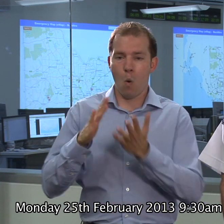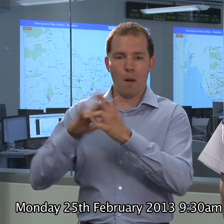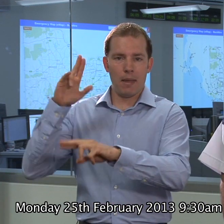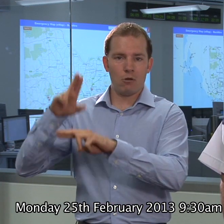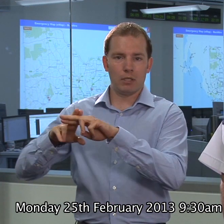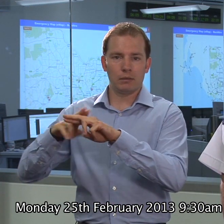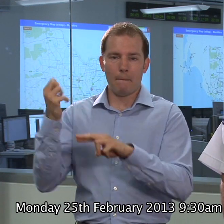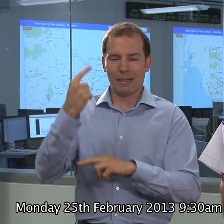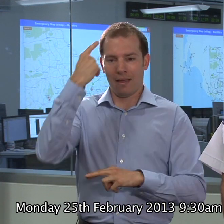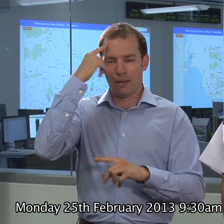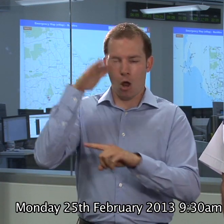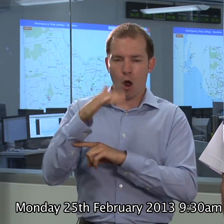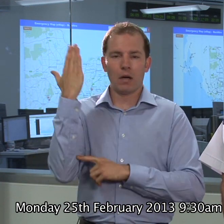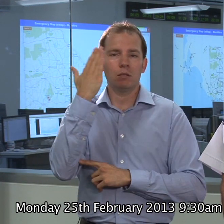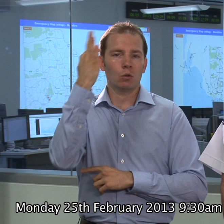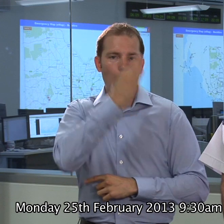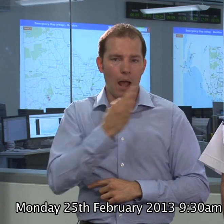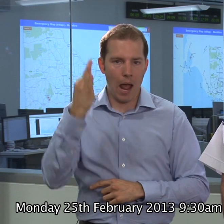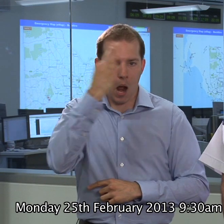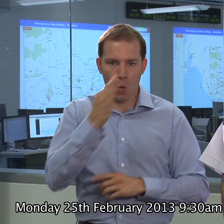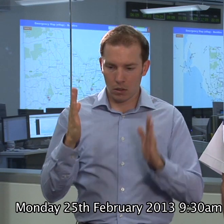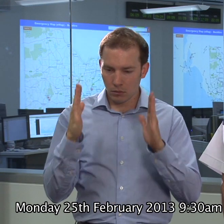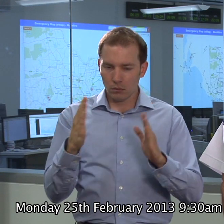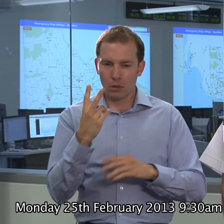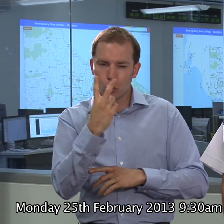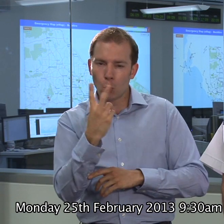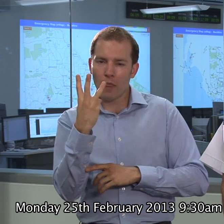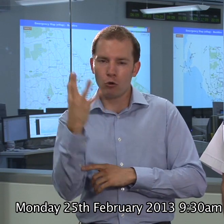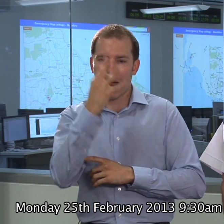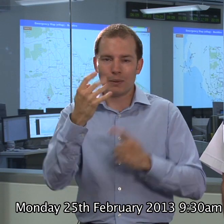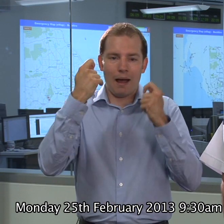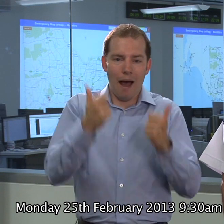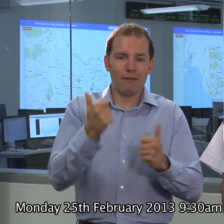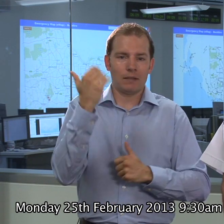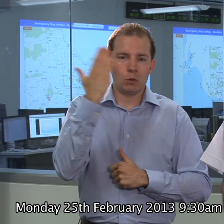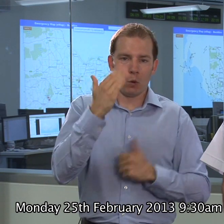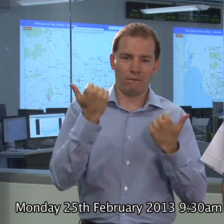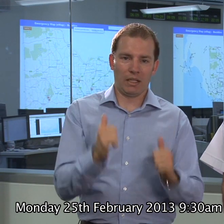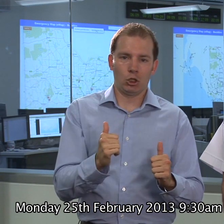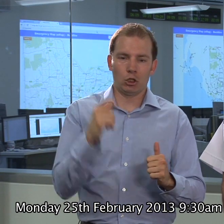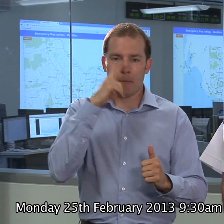think about the school hours, think about what happens for those two or three hours after school finishes. People are on public transport.